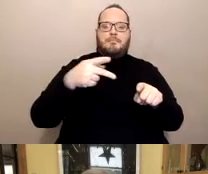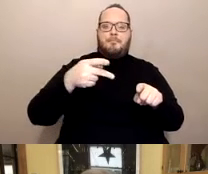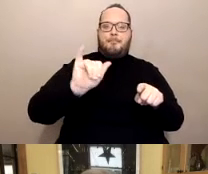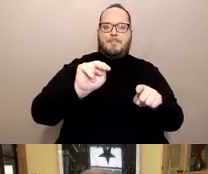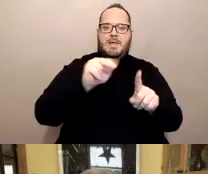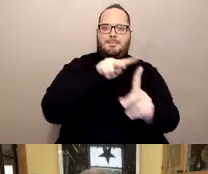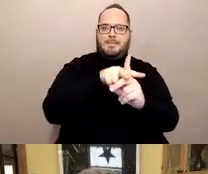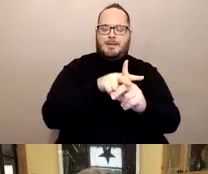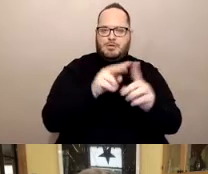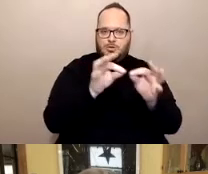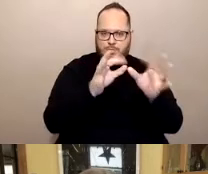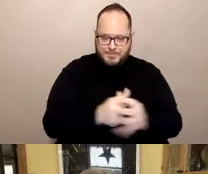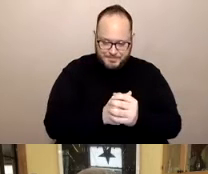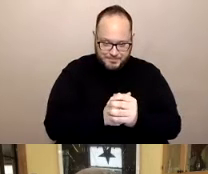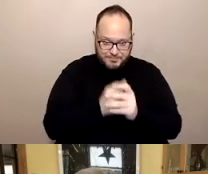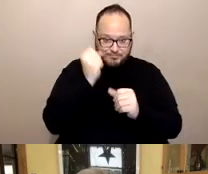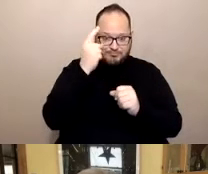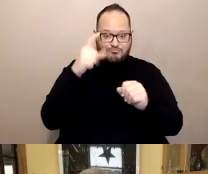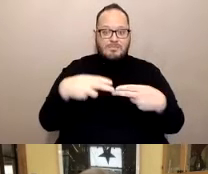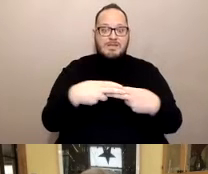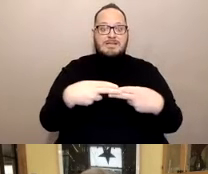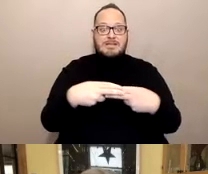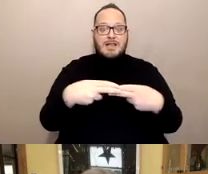you can use the vertical bar on the right of the slide,